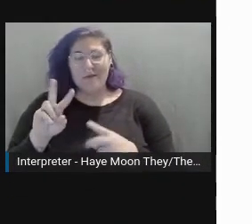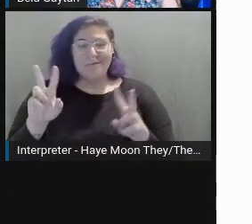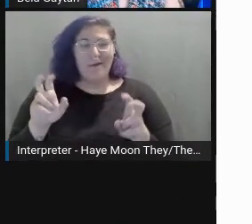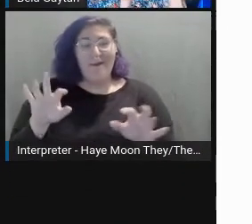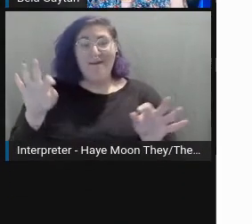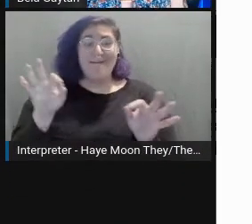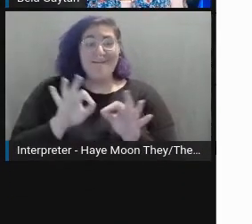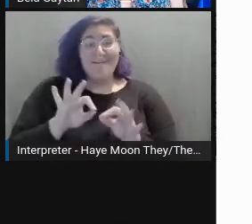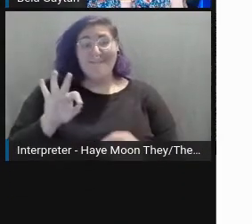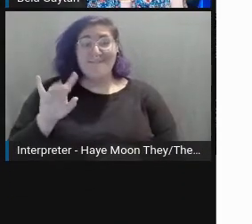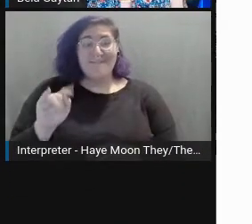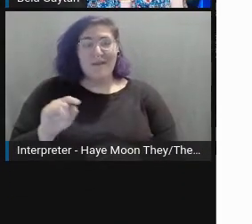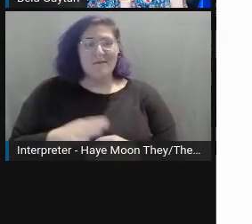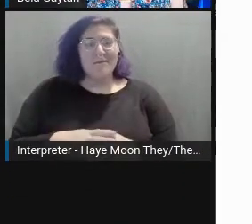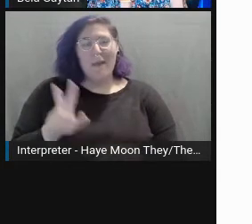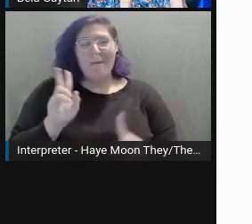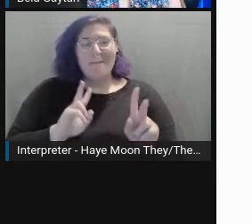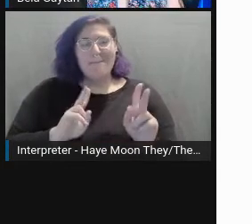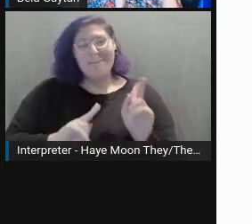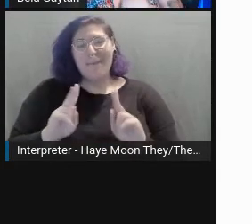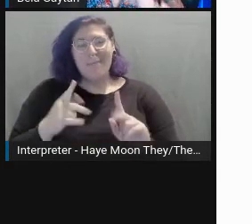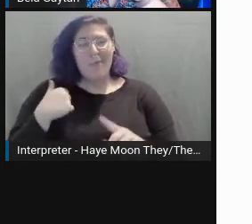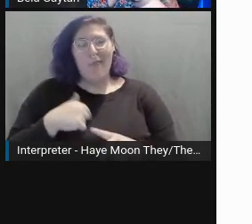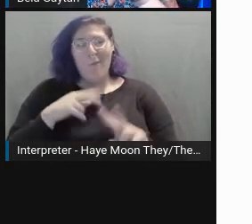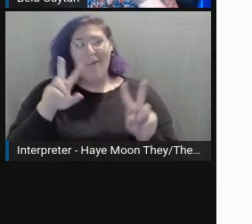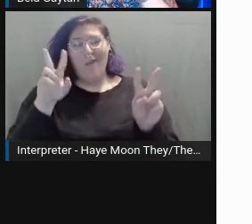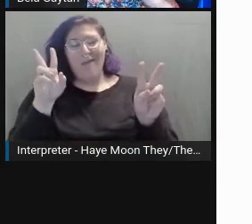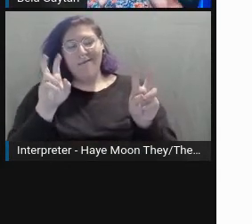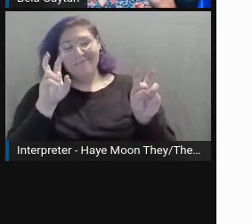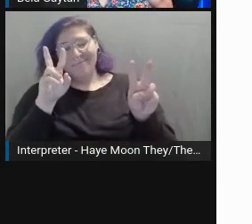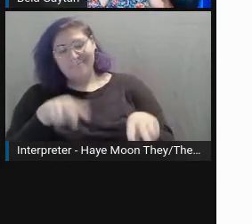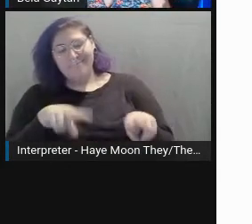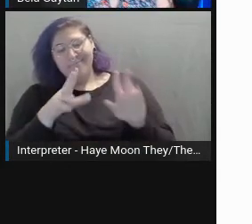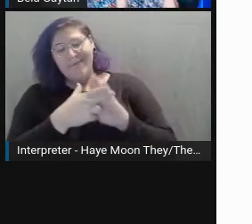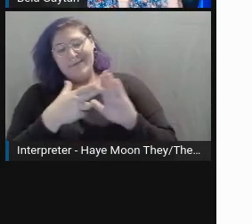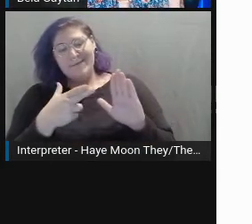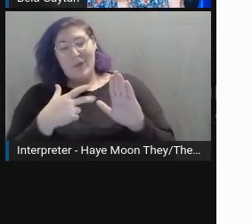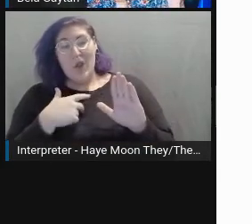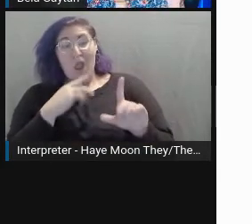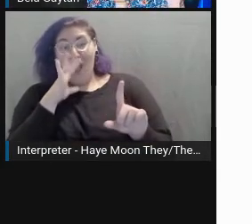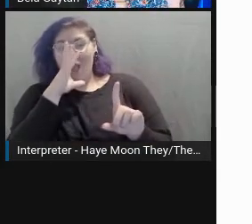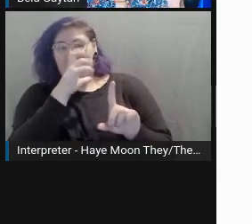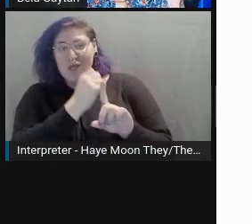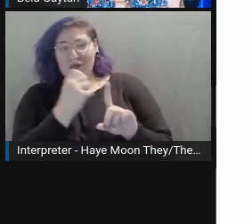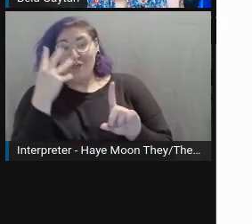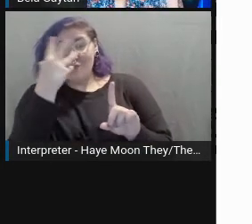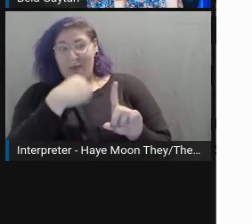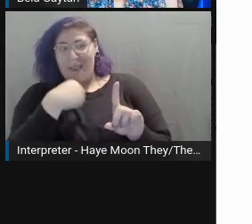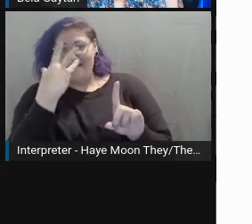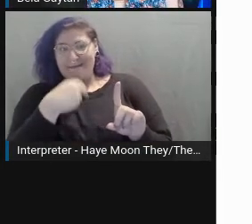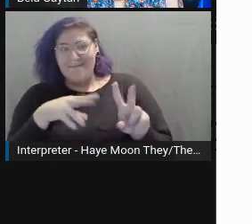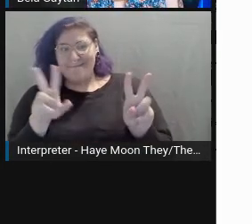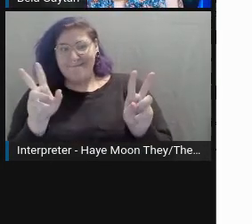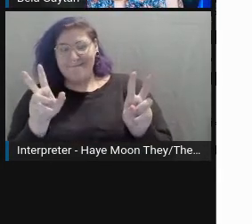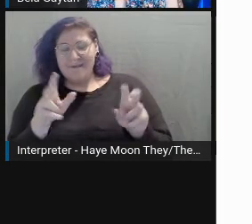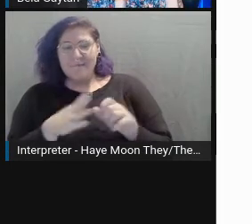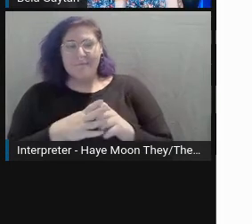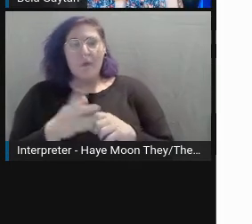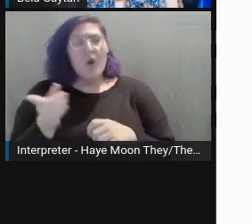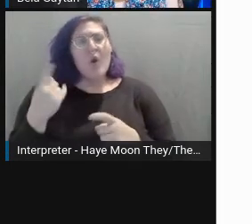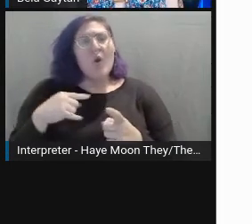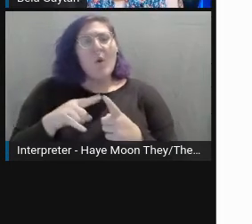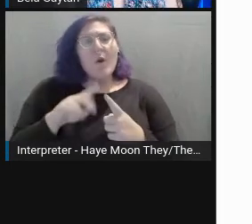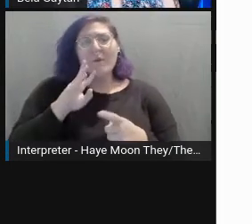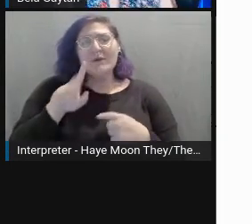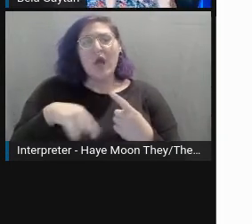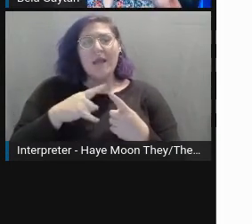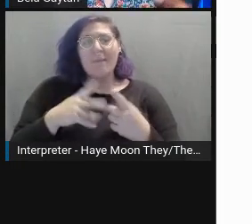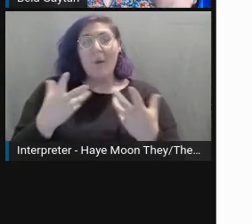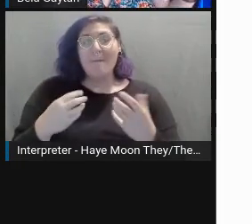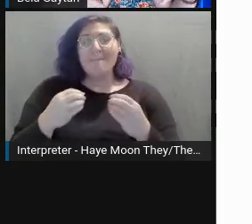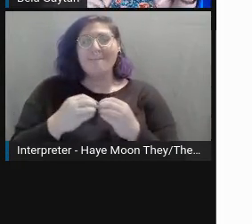When we're talking about more inclusive design considerations,